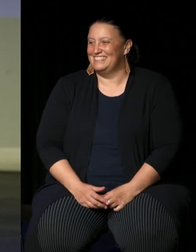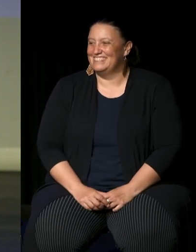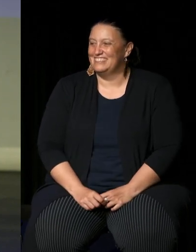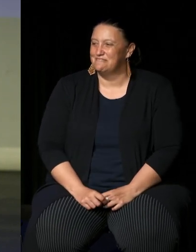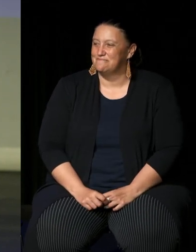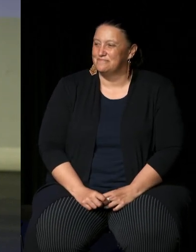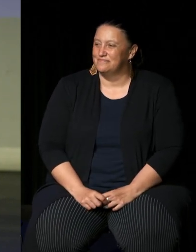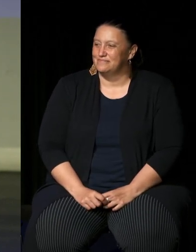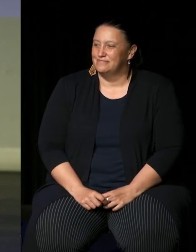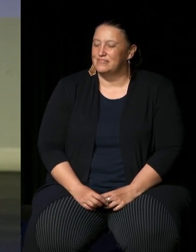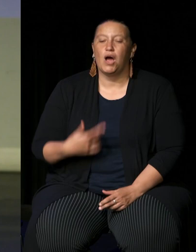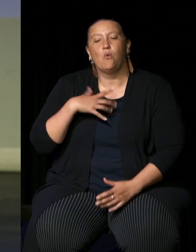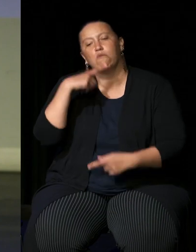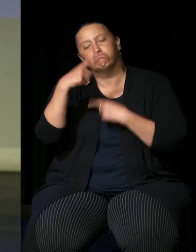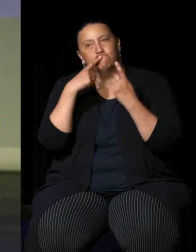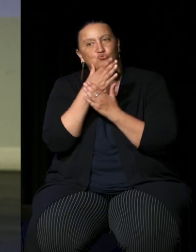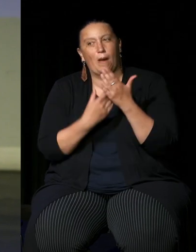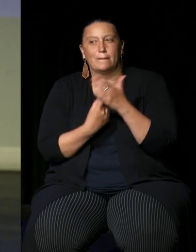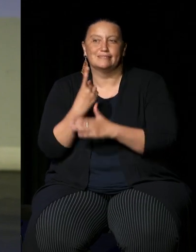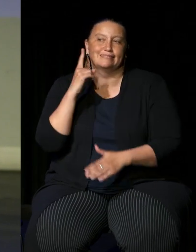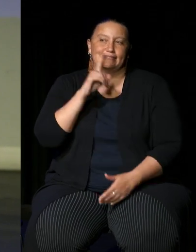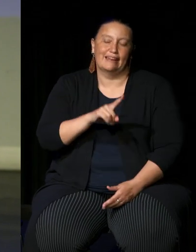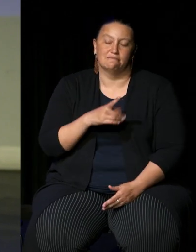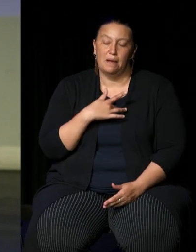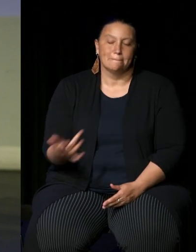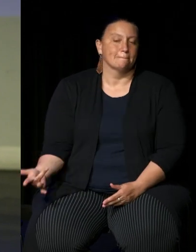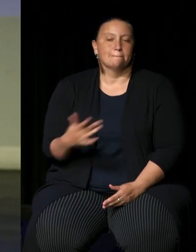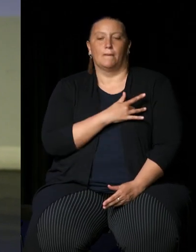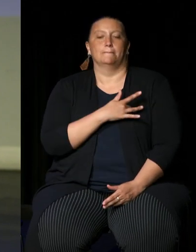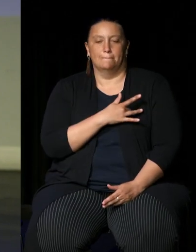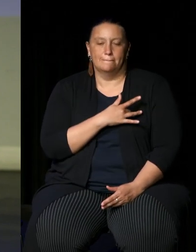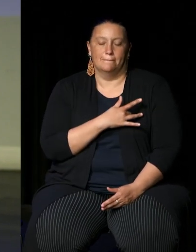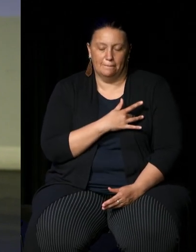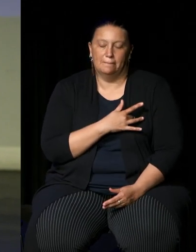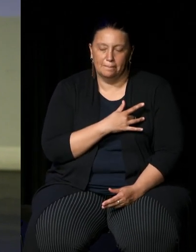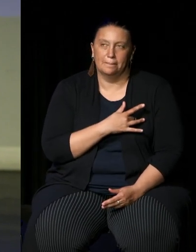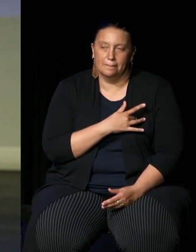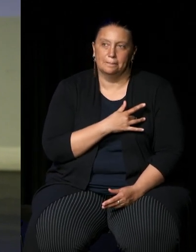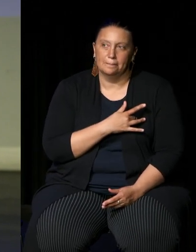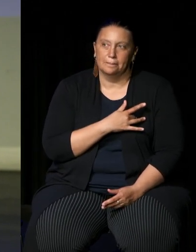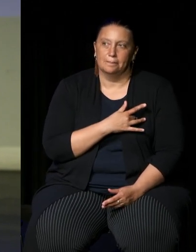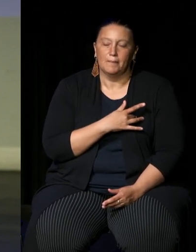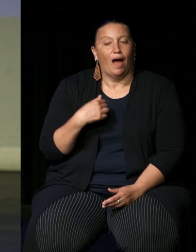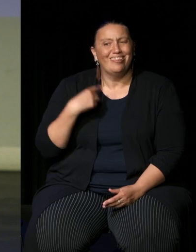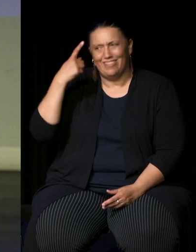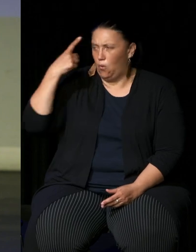a story that happened yesterday it spoke to me personally about how far I think we as Australians